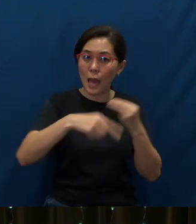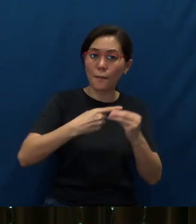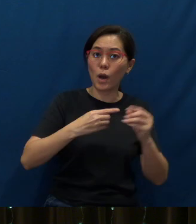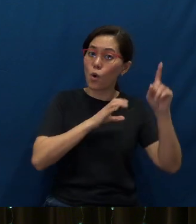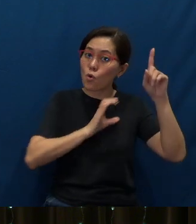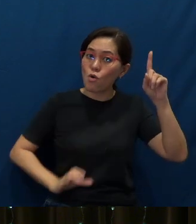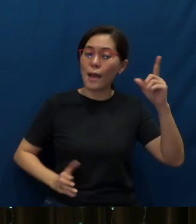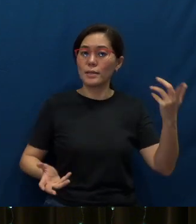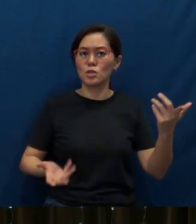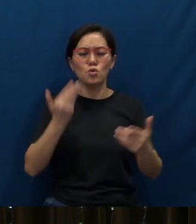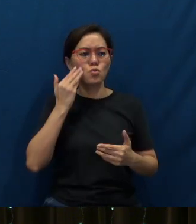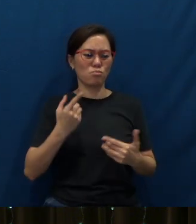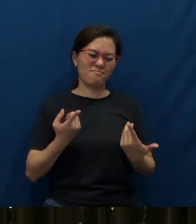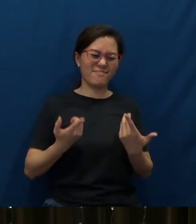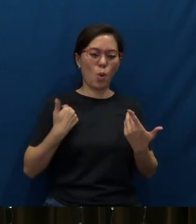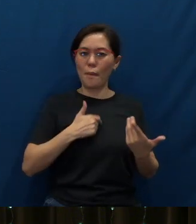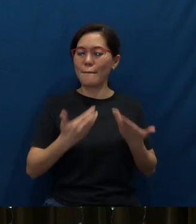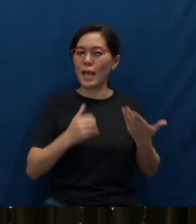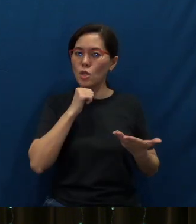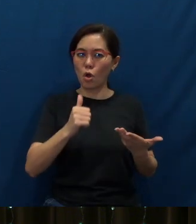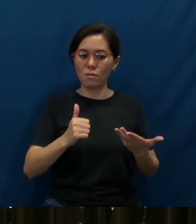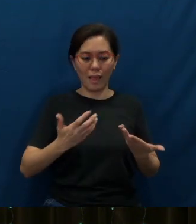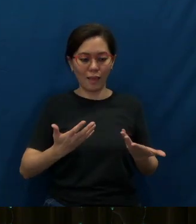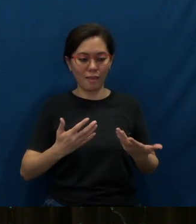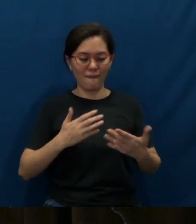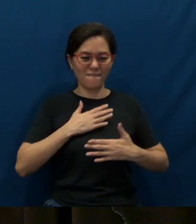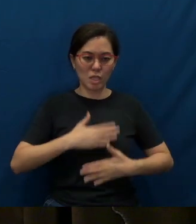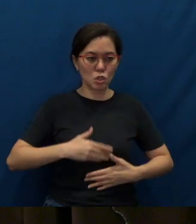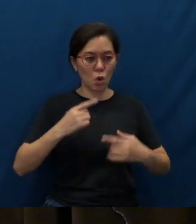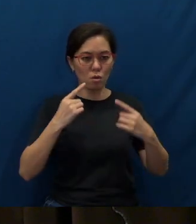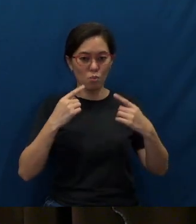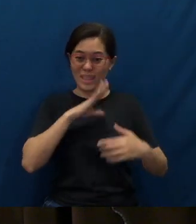You know, while we may not be you know, physical eye witnesses of Christ,